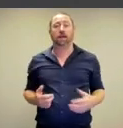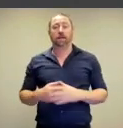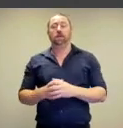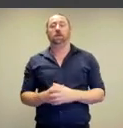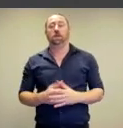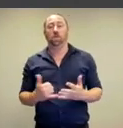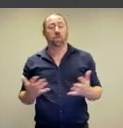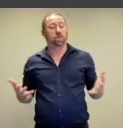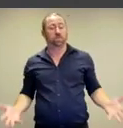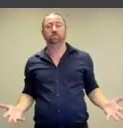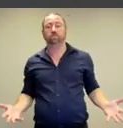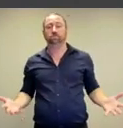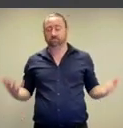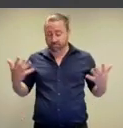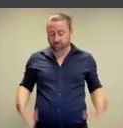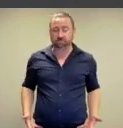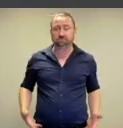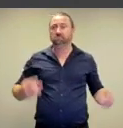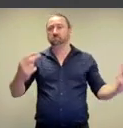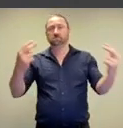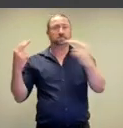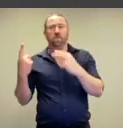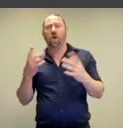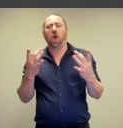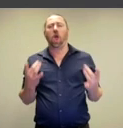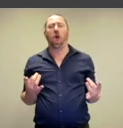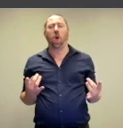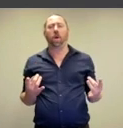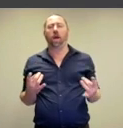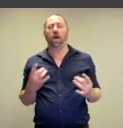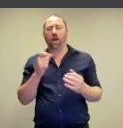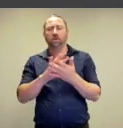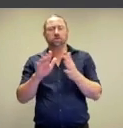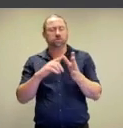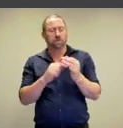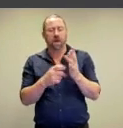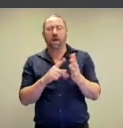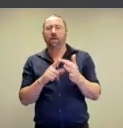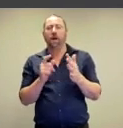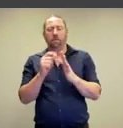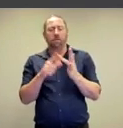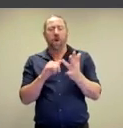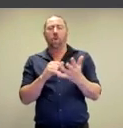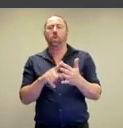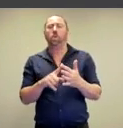or maybe they're in shavasana pose, for any of us who have done yoga that is